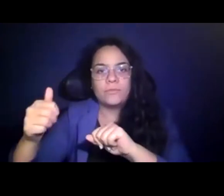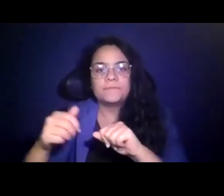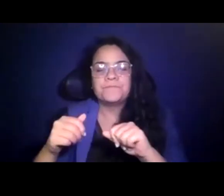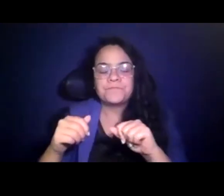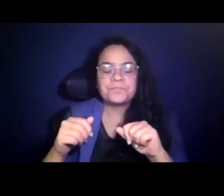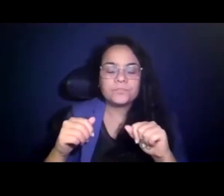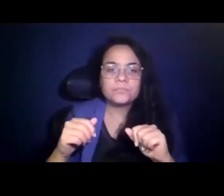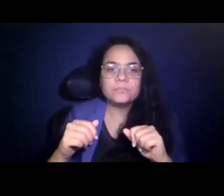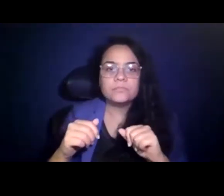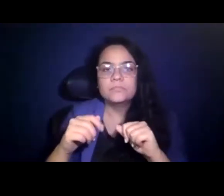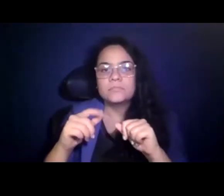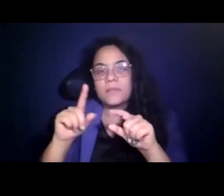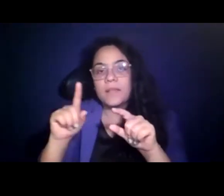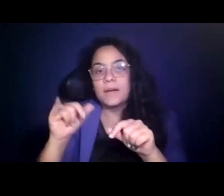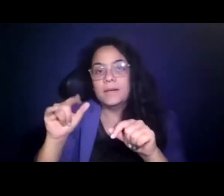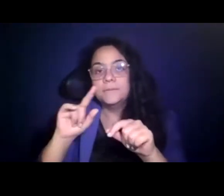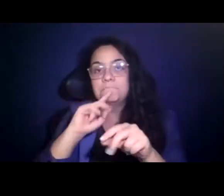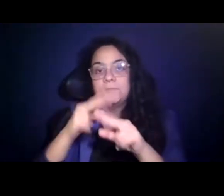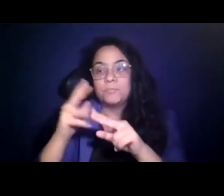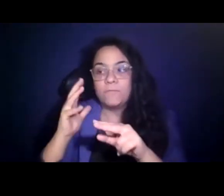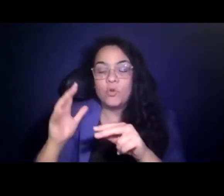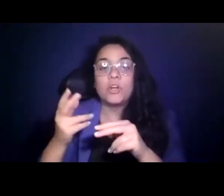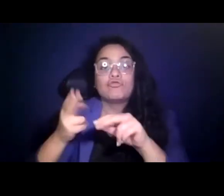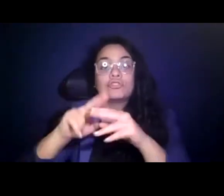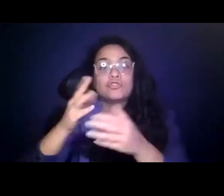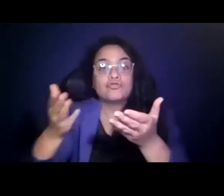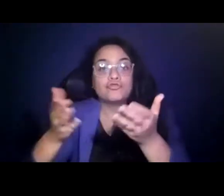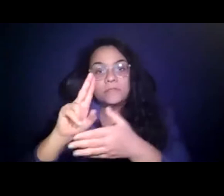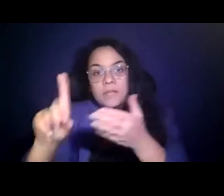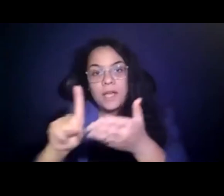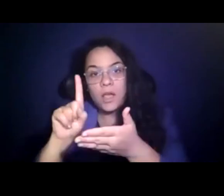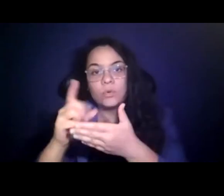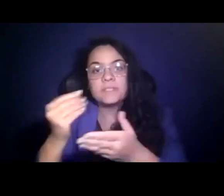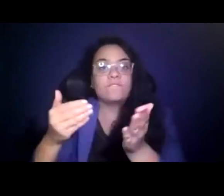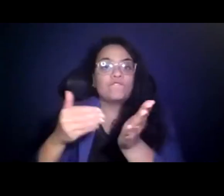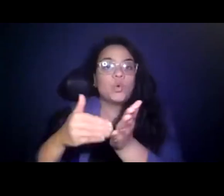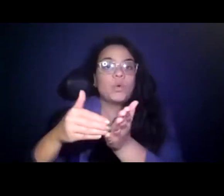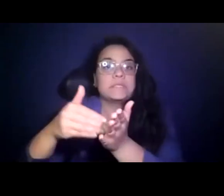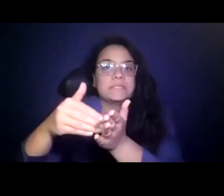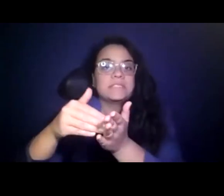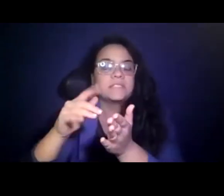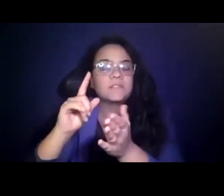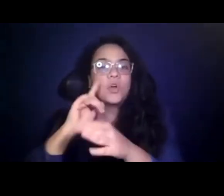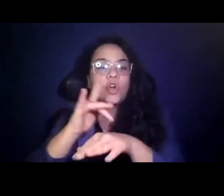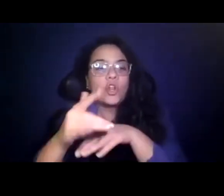15:17:55 As has been mentioned, increasing service hours and frequency accommodates riders working early morning, late night or overnight shifts